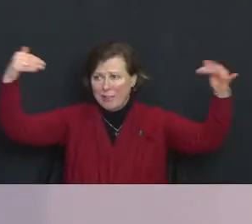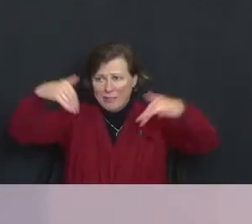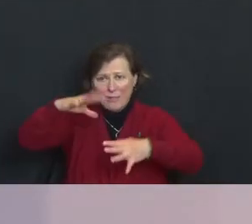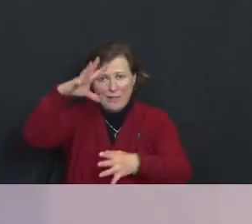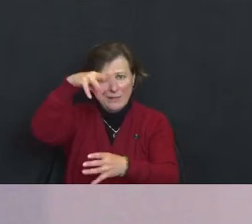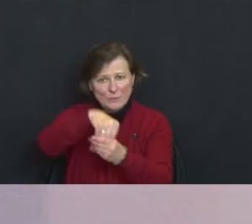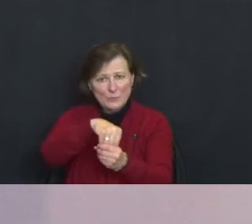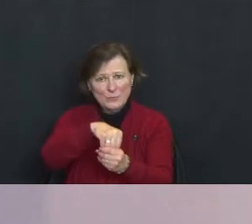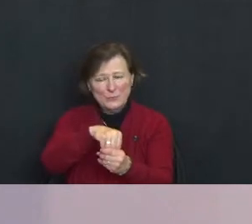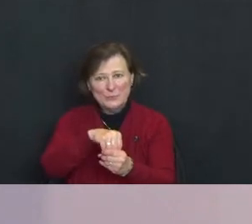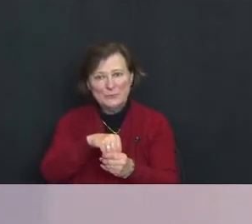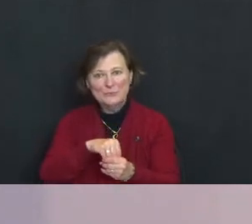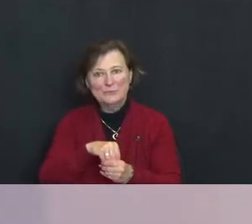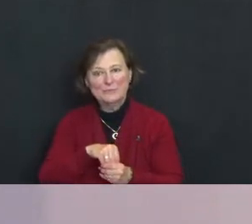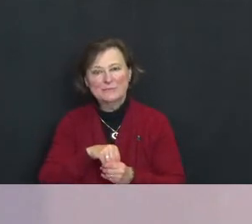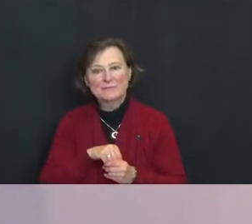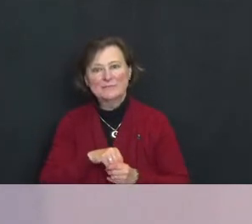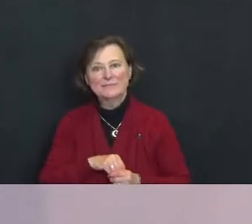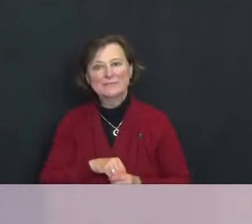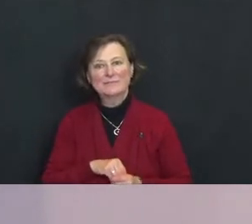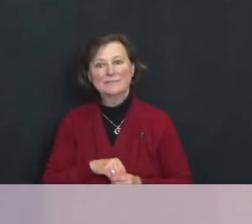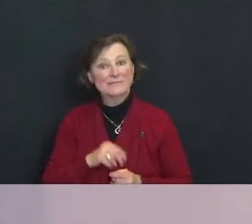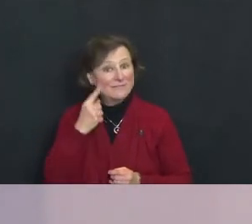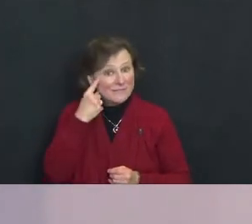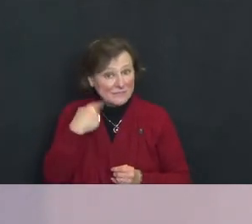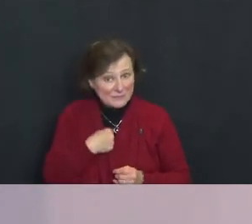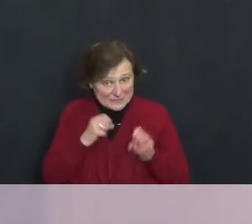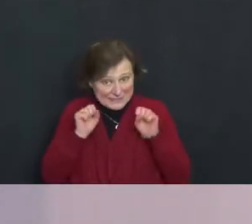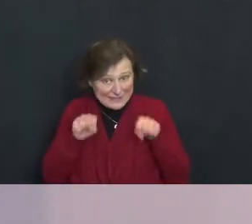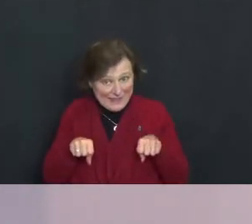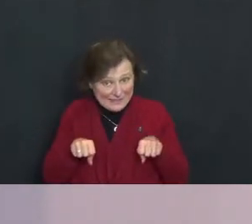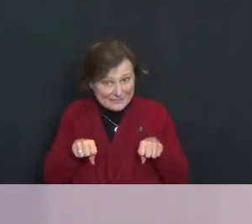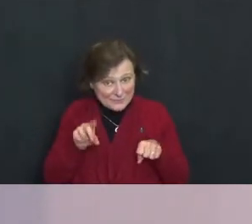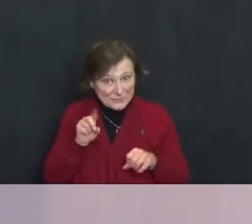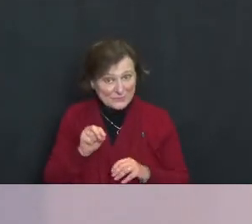You think we can do it? Do you?